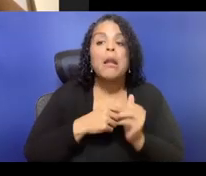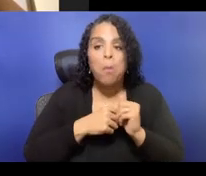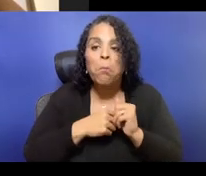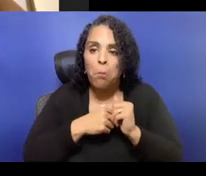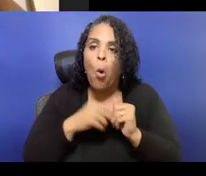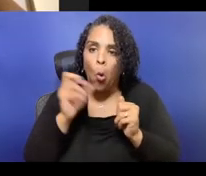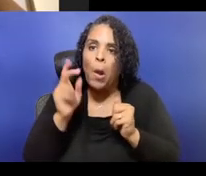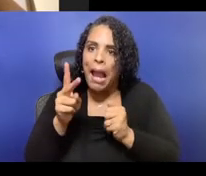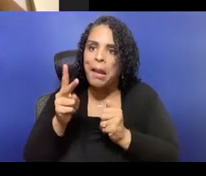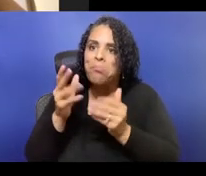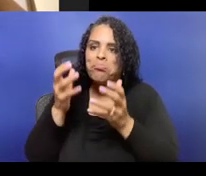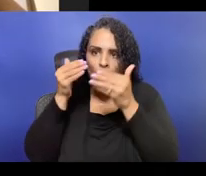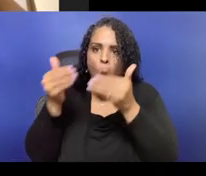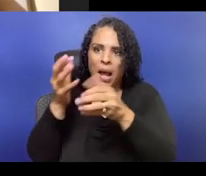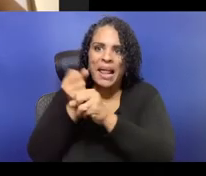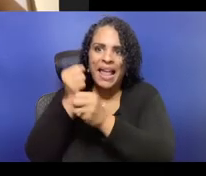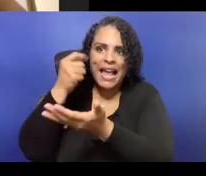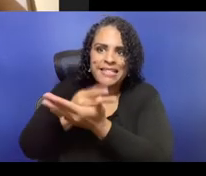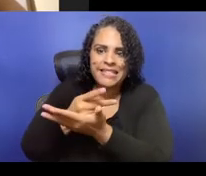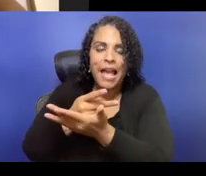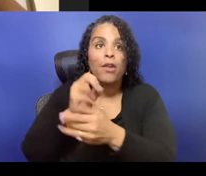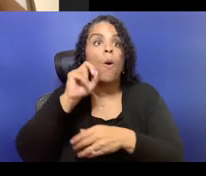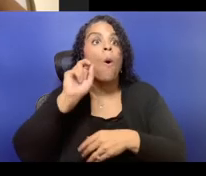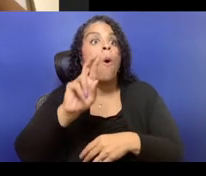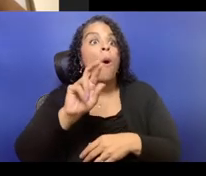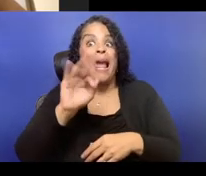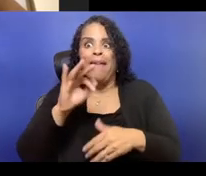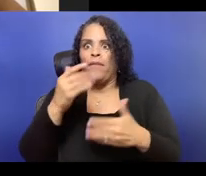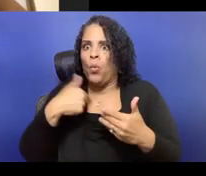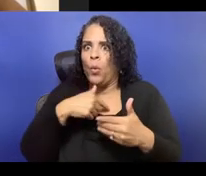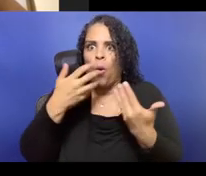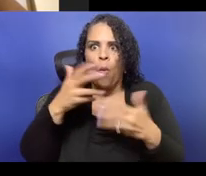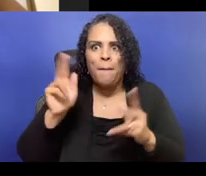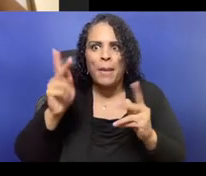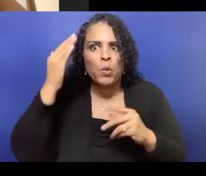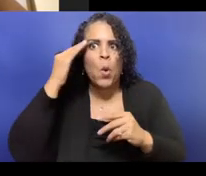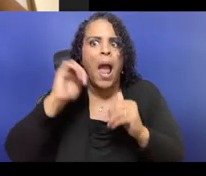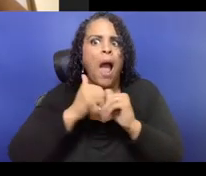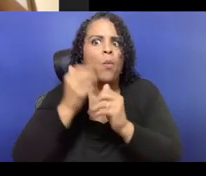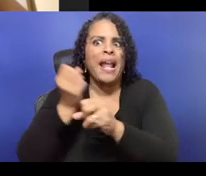I love the accountability. Yeah, yeah, it is great.